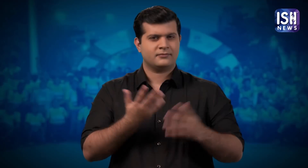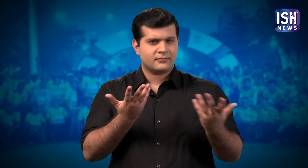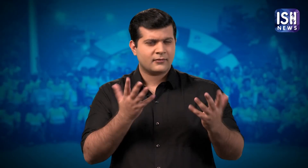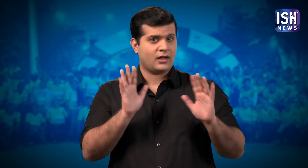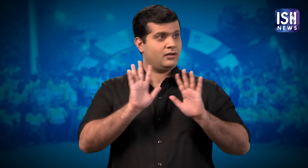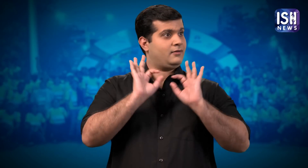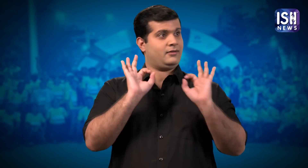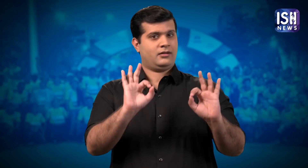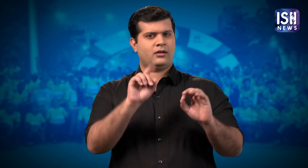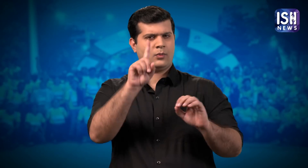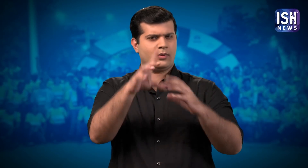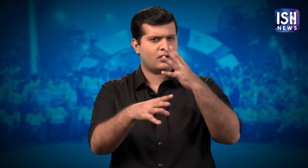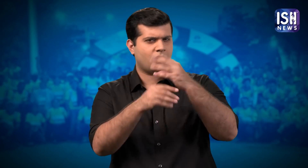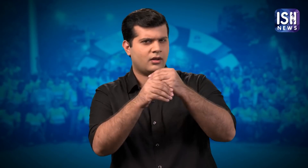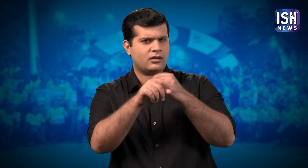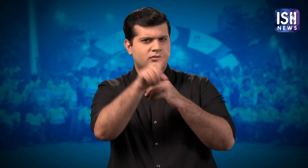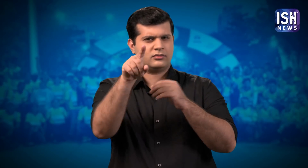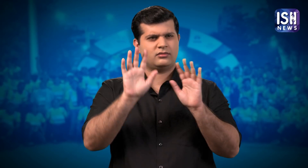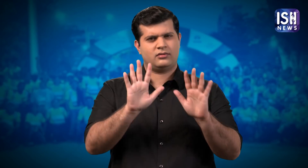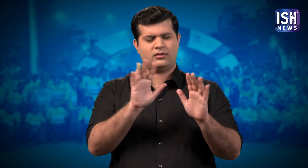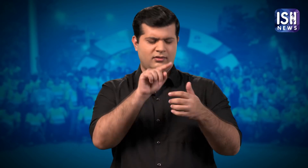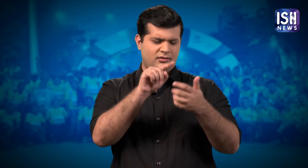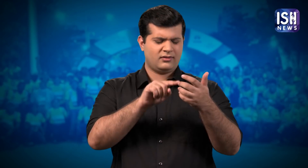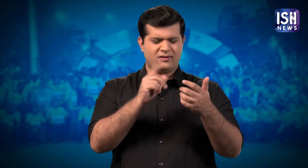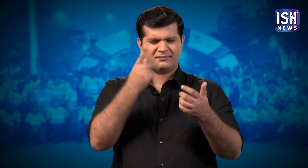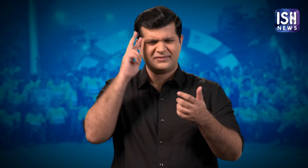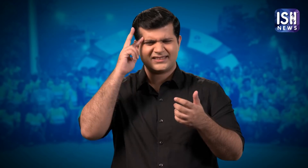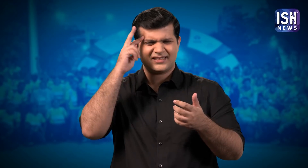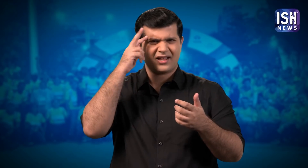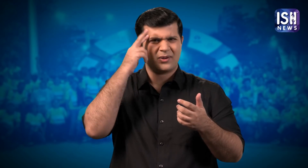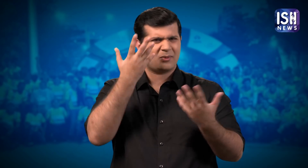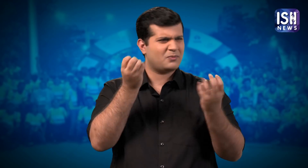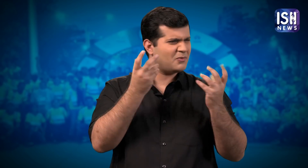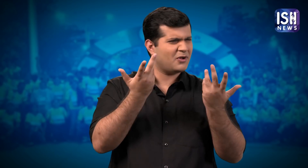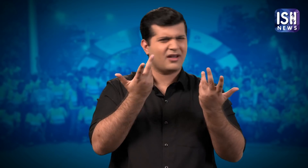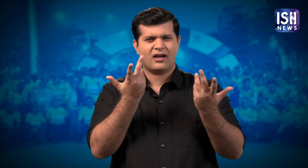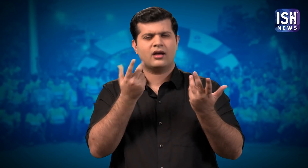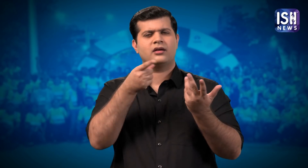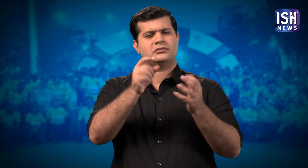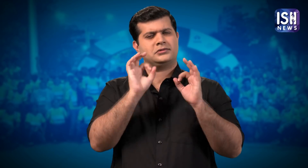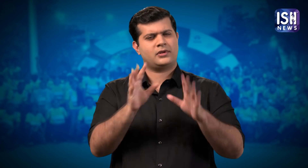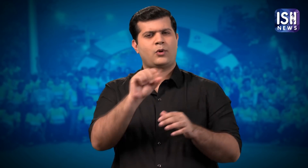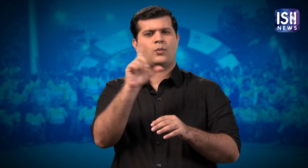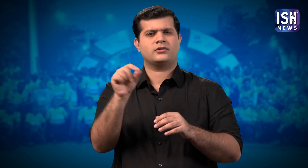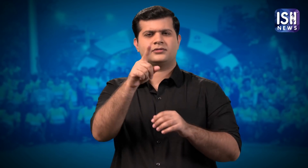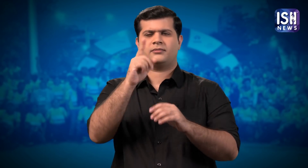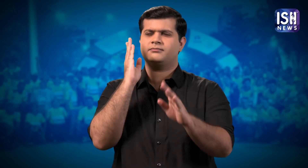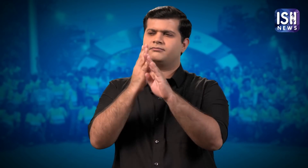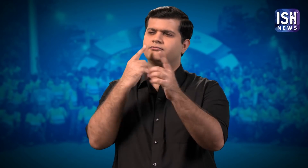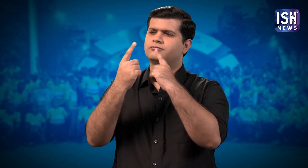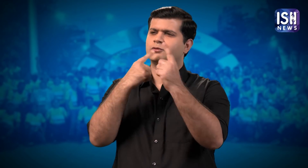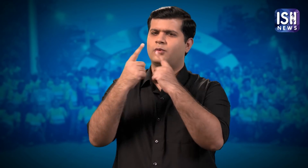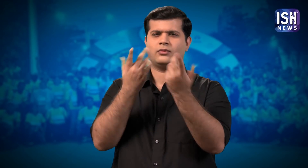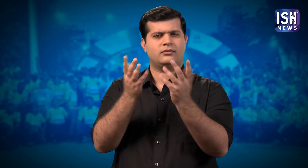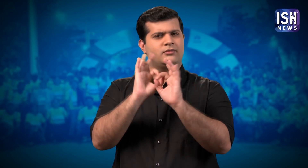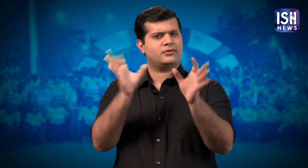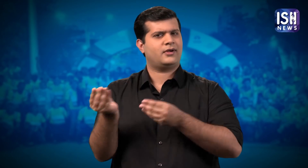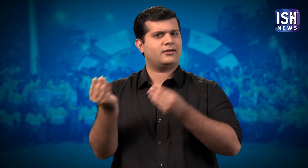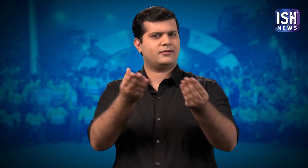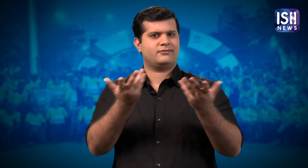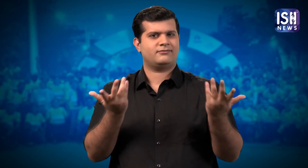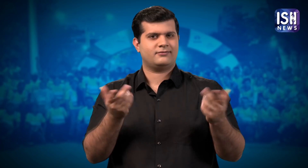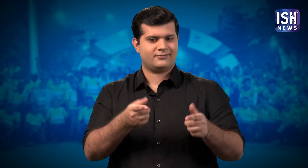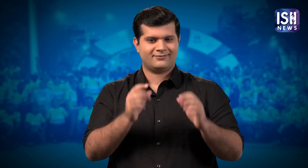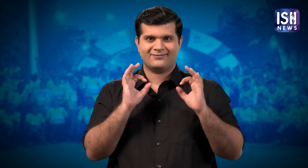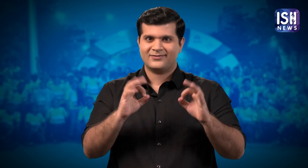Additionally if you have any doubts you can clear them on the QuickPerks App via WhatsApp.